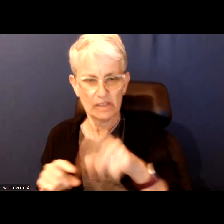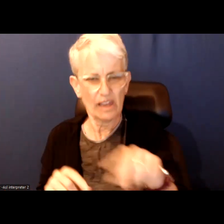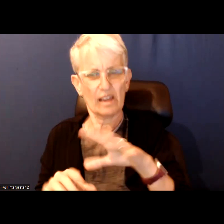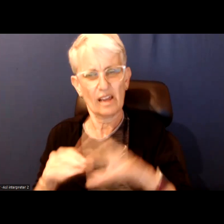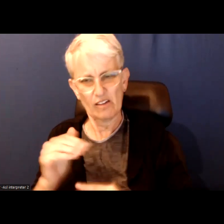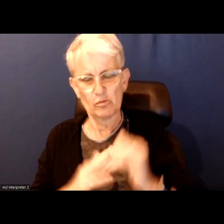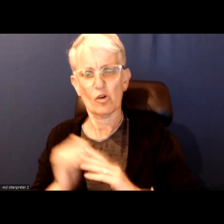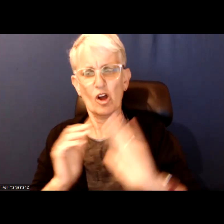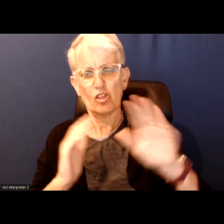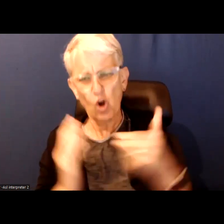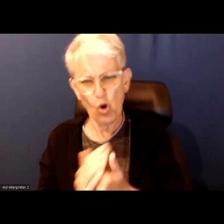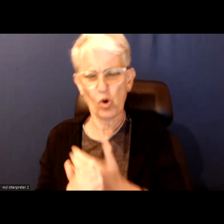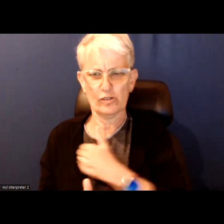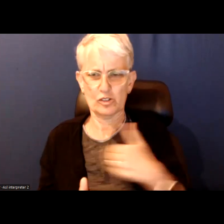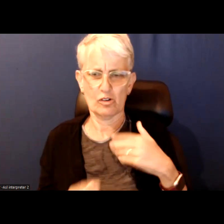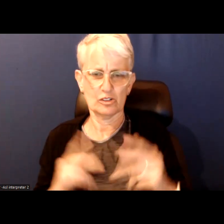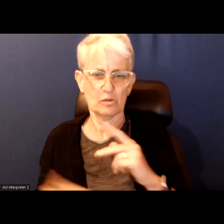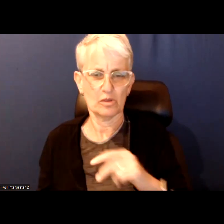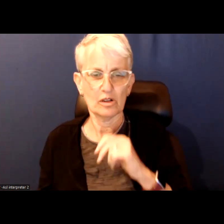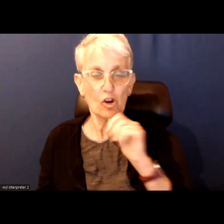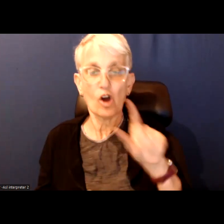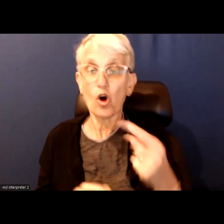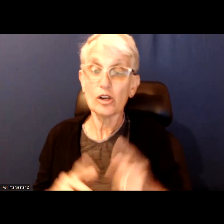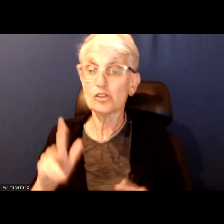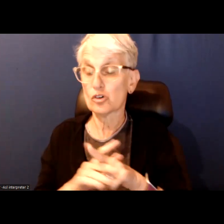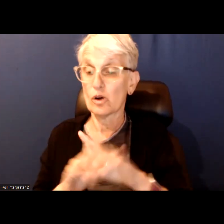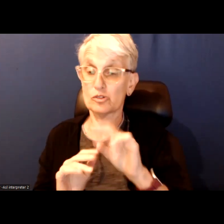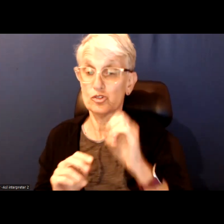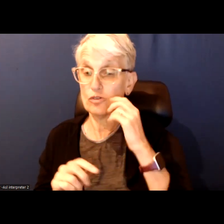A mayor that not only shows up for June for the pride of the year of the election by a